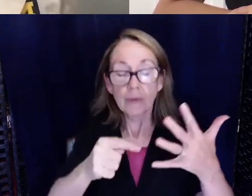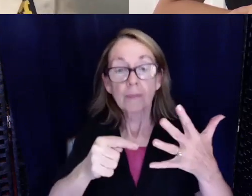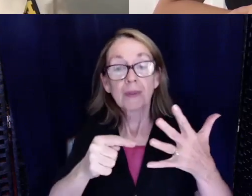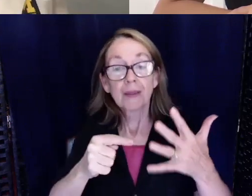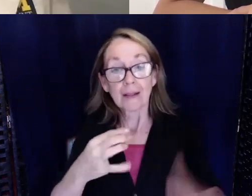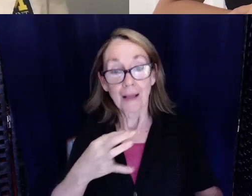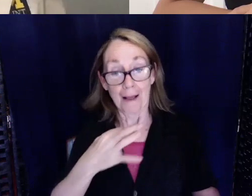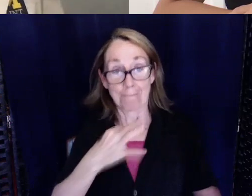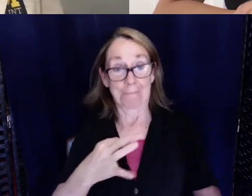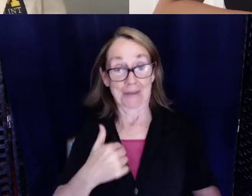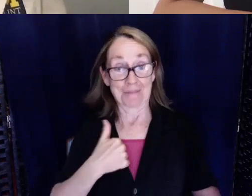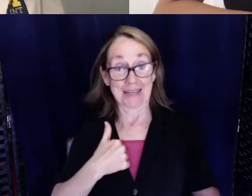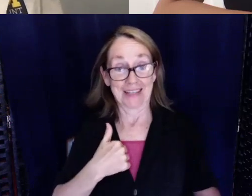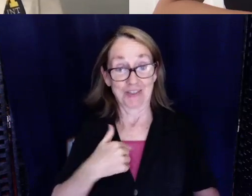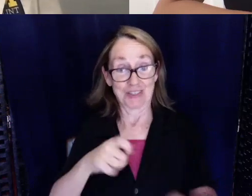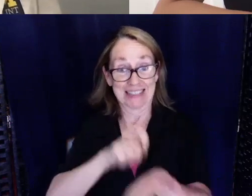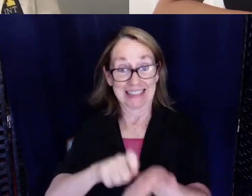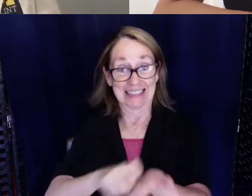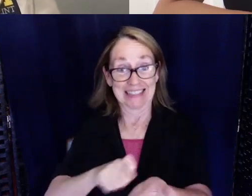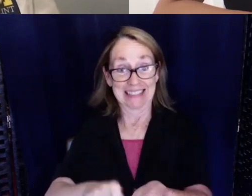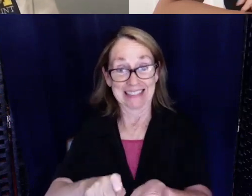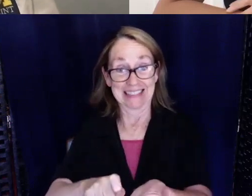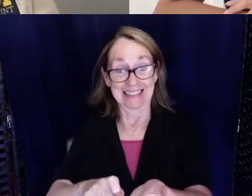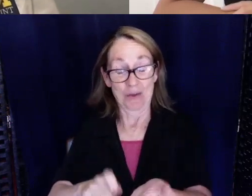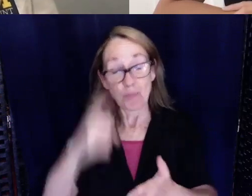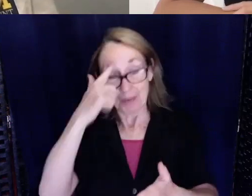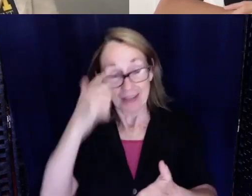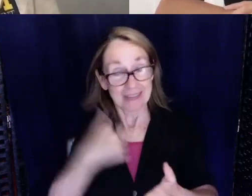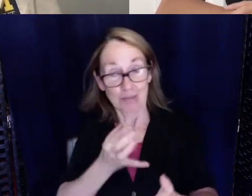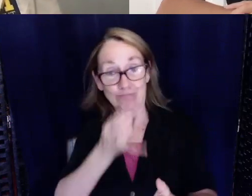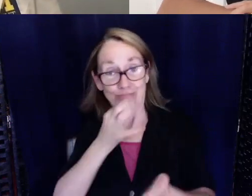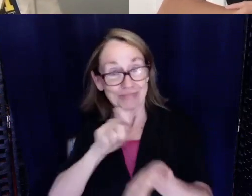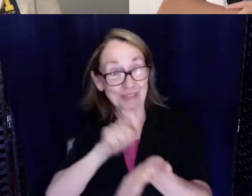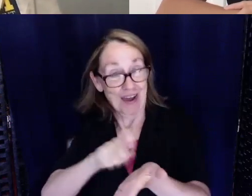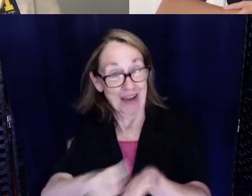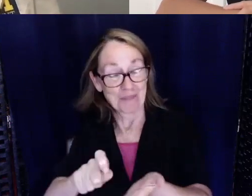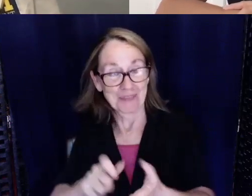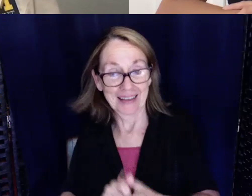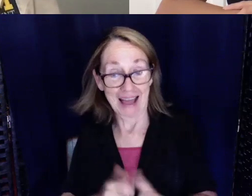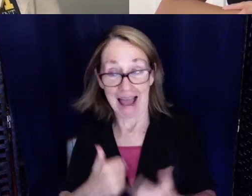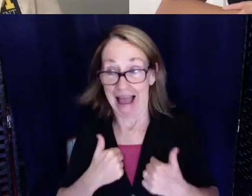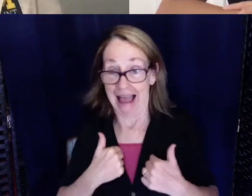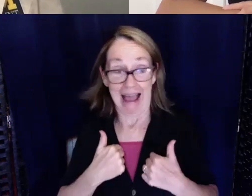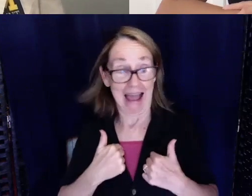me to the front and they're like hey, you're gonna be the scribe. I'm like